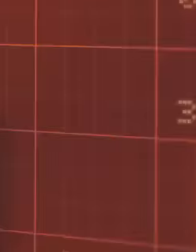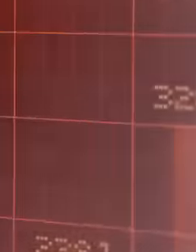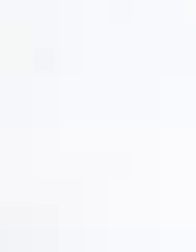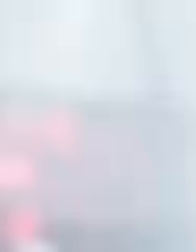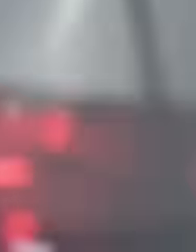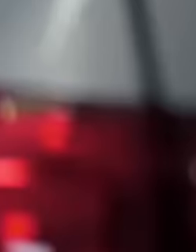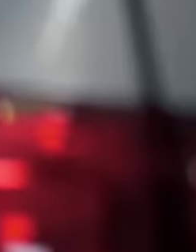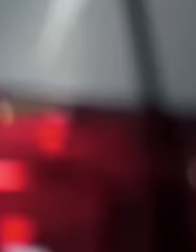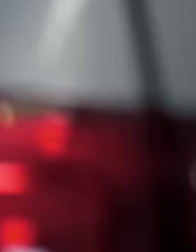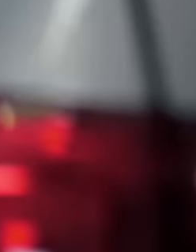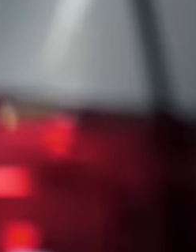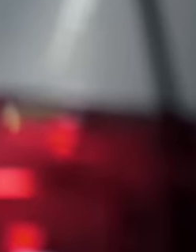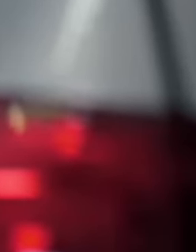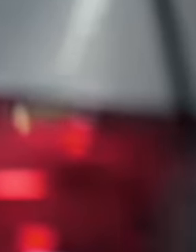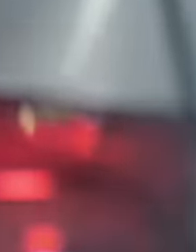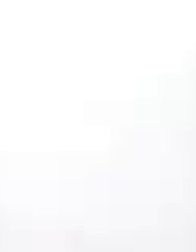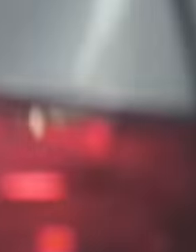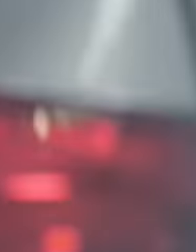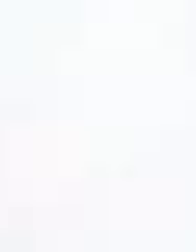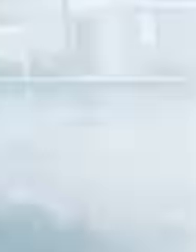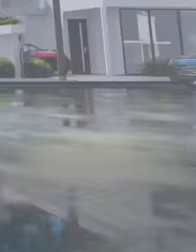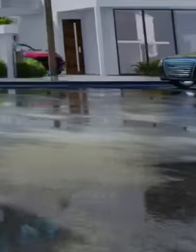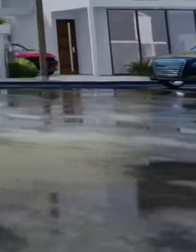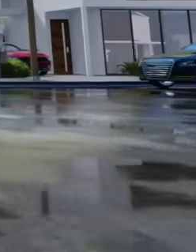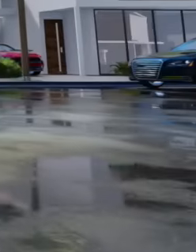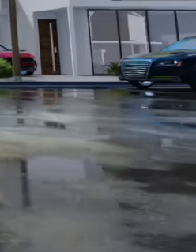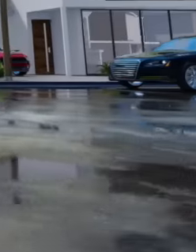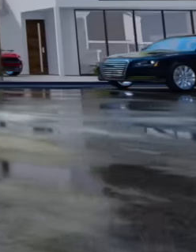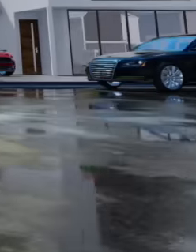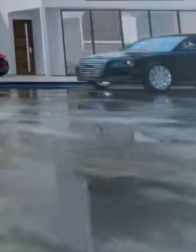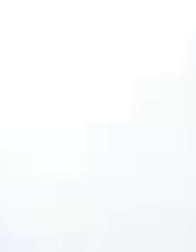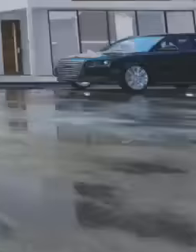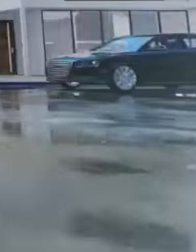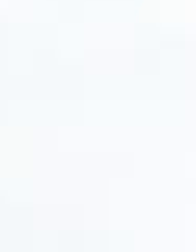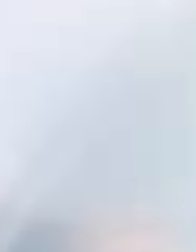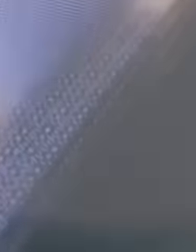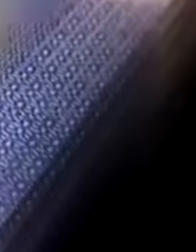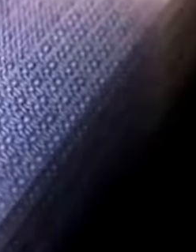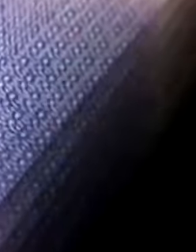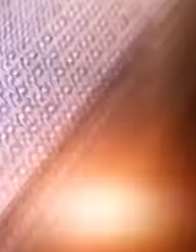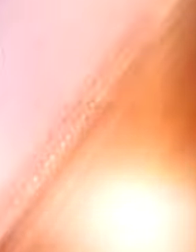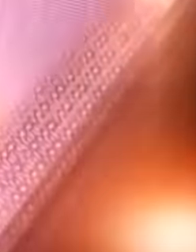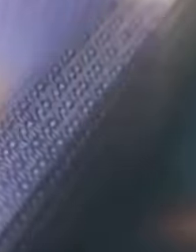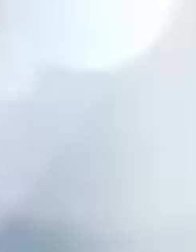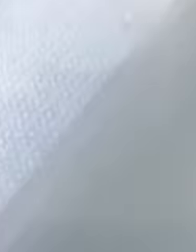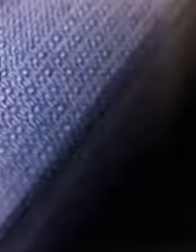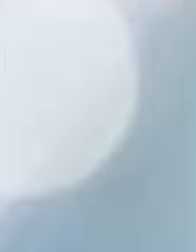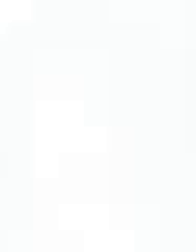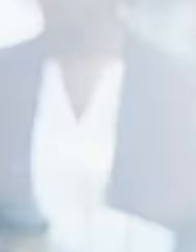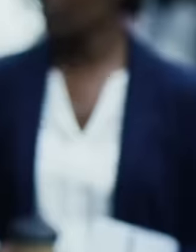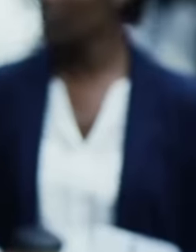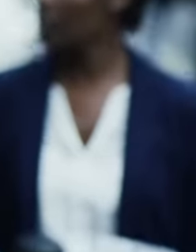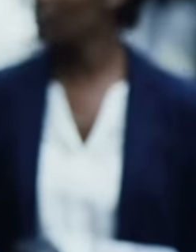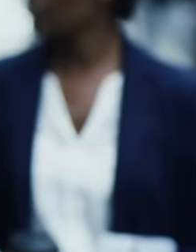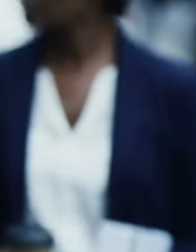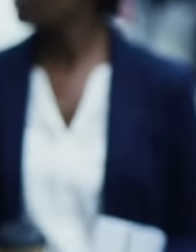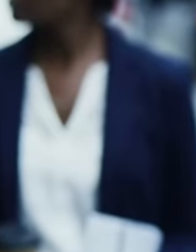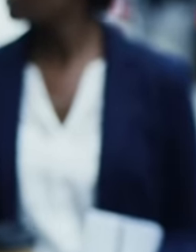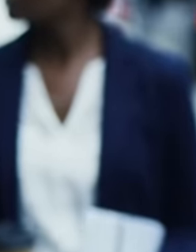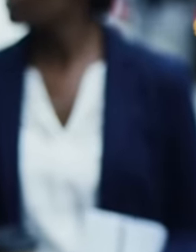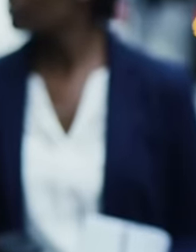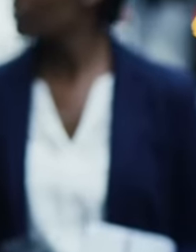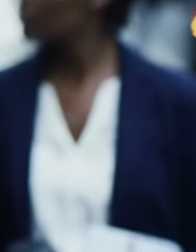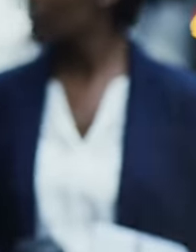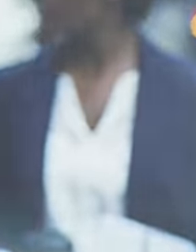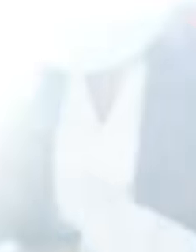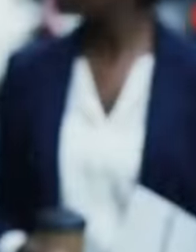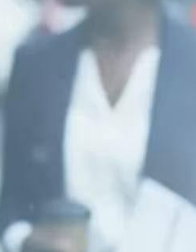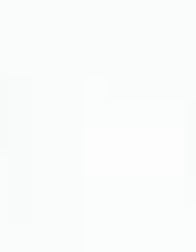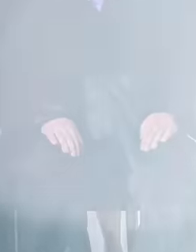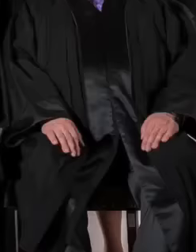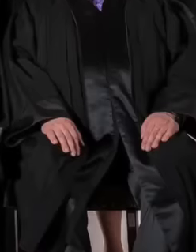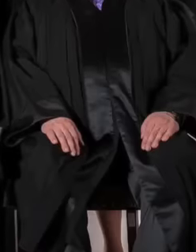the luxuries will end the armored cars super salaries security among others the current judges